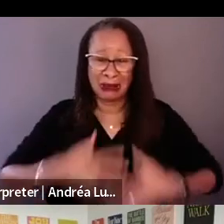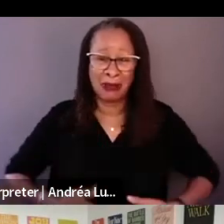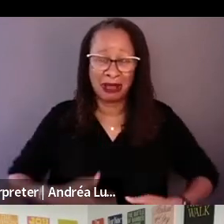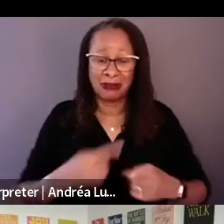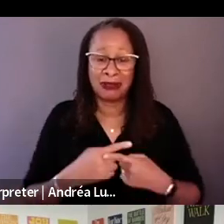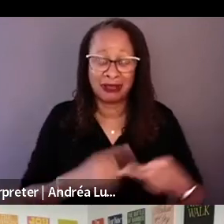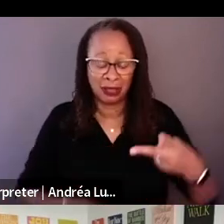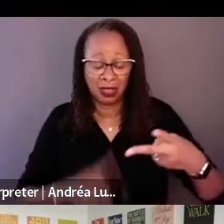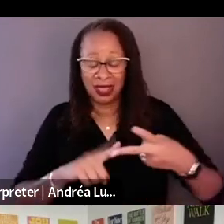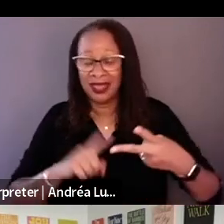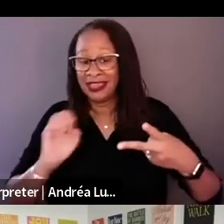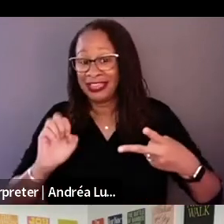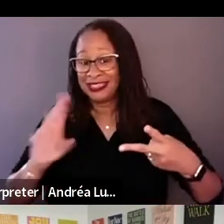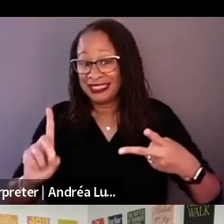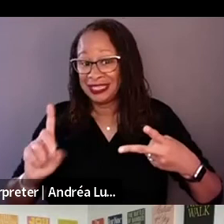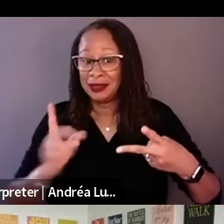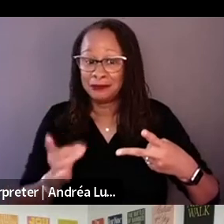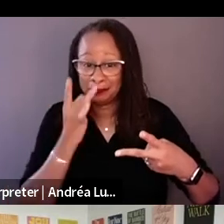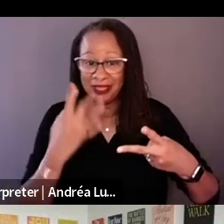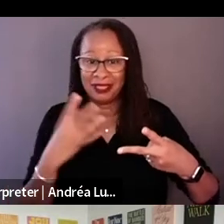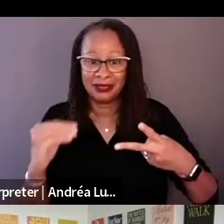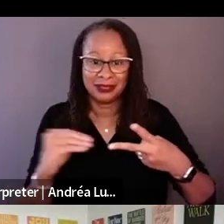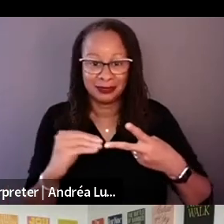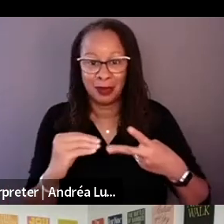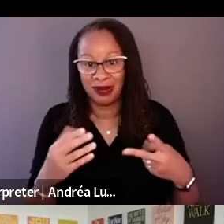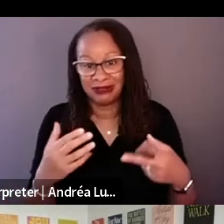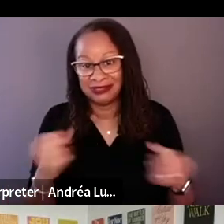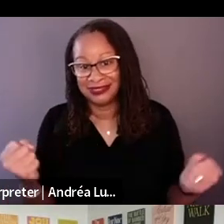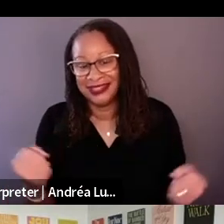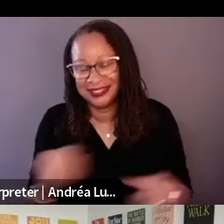He also -- Hopefully the movie -- it's strange.